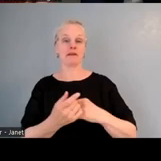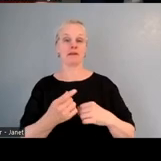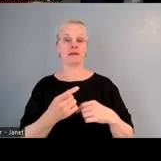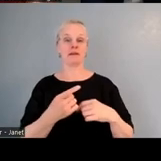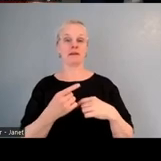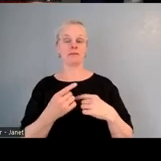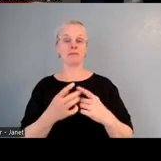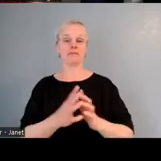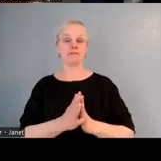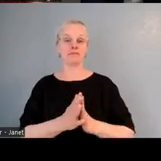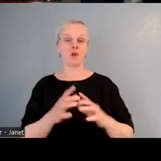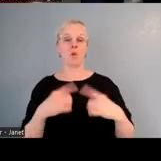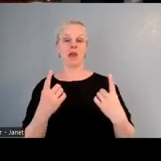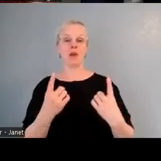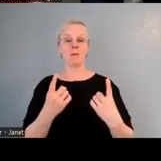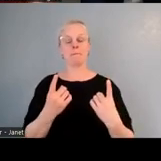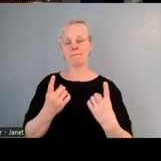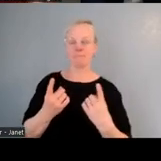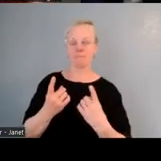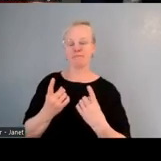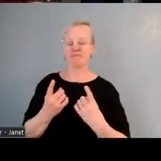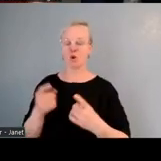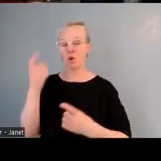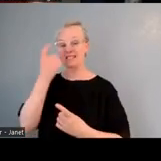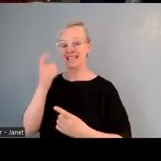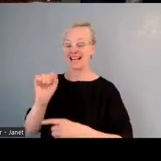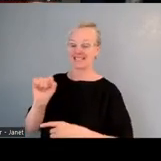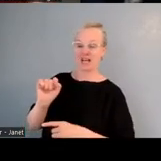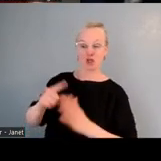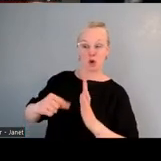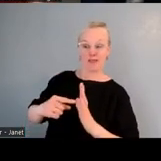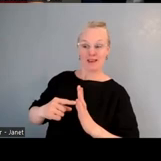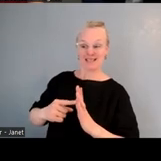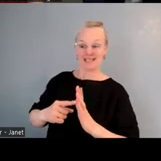that Jono provided. The MOE finally agreed to provide property funding